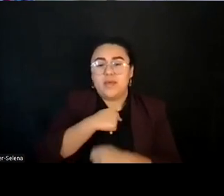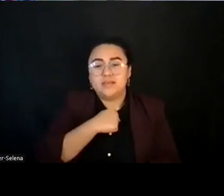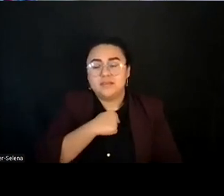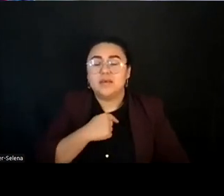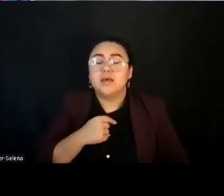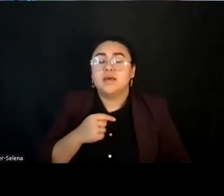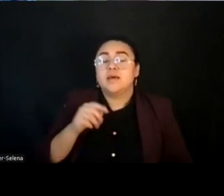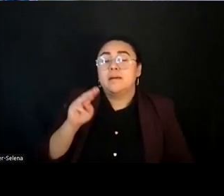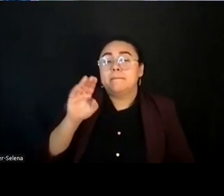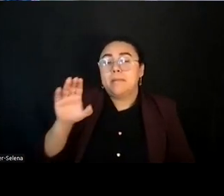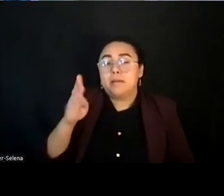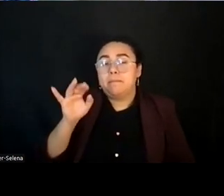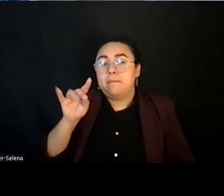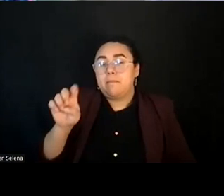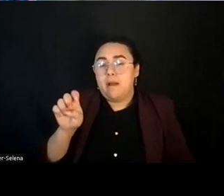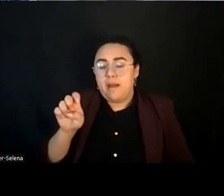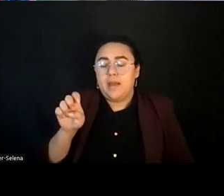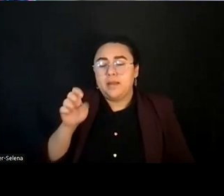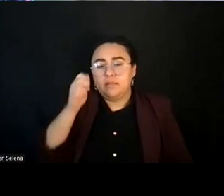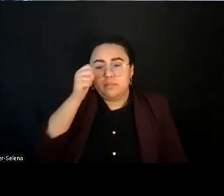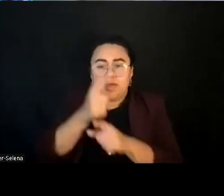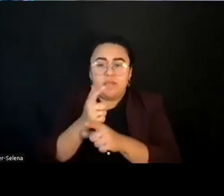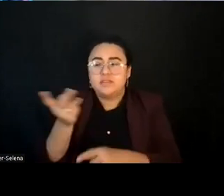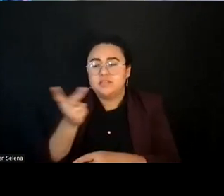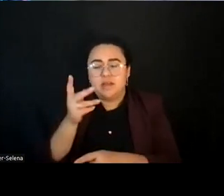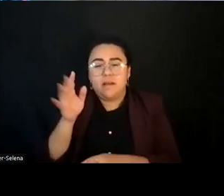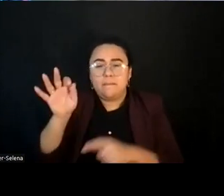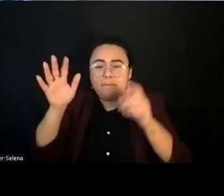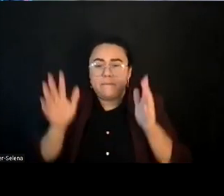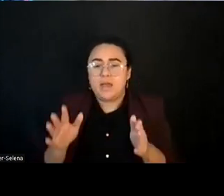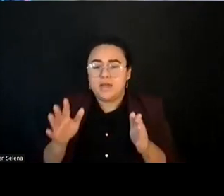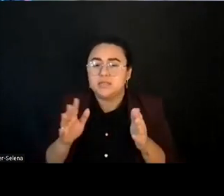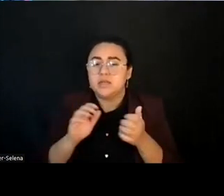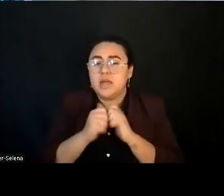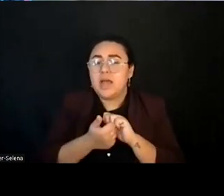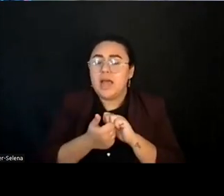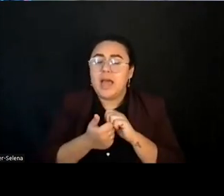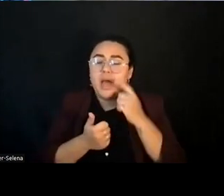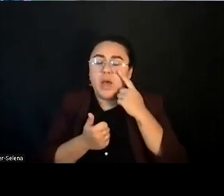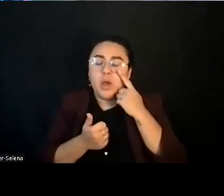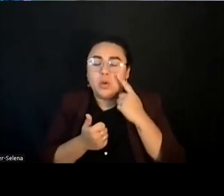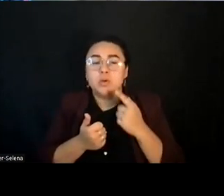and religious communities and working with people who are of the same faith they are. So their bridges are longer and they've been really quite powerful and successful.